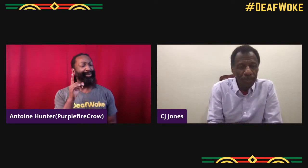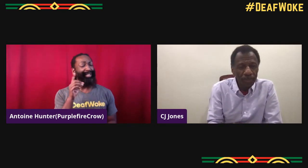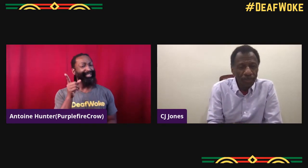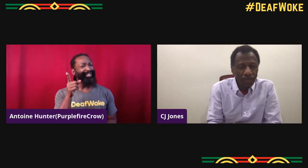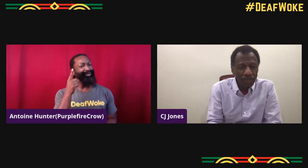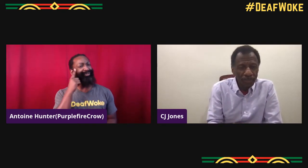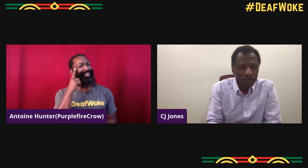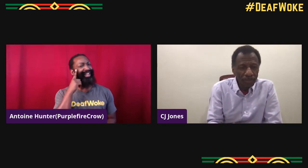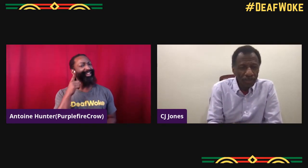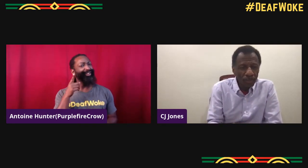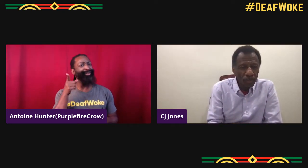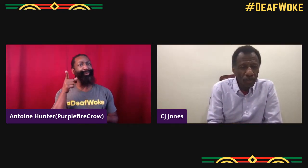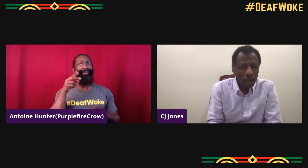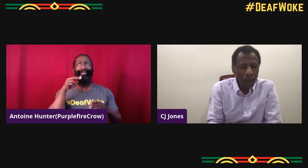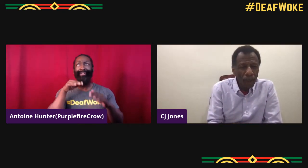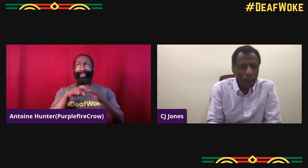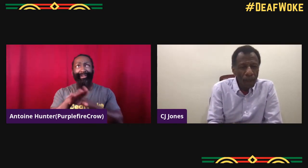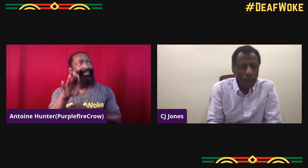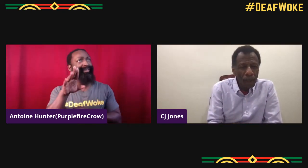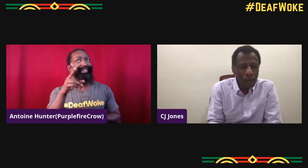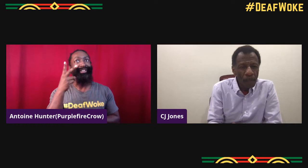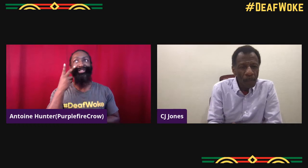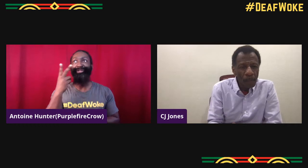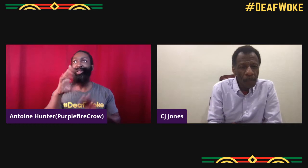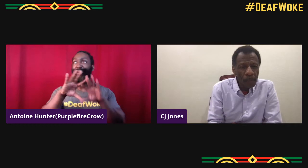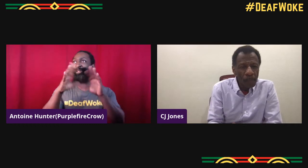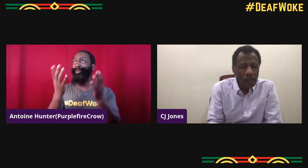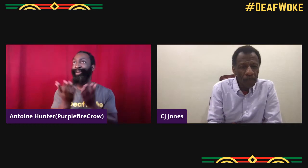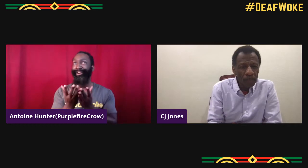spinal meningitis and that's how I lost my hearing.